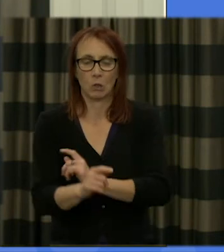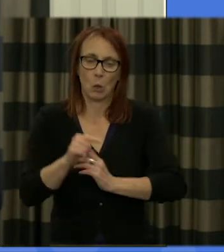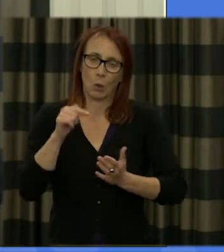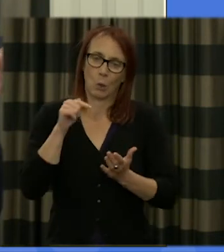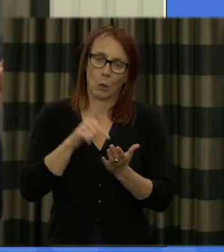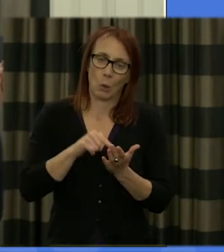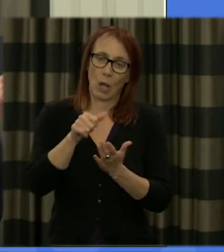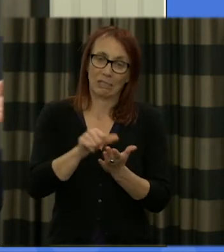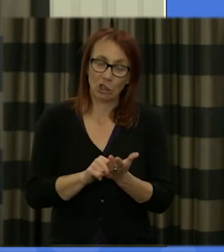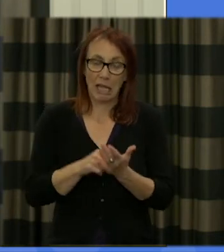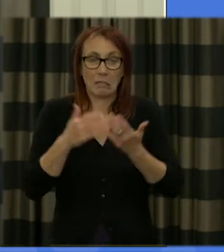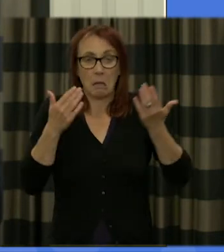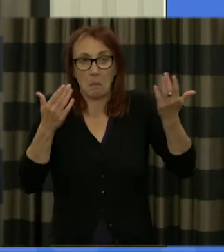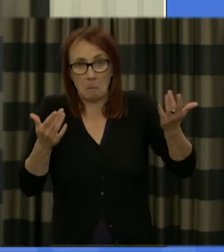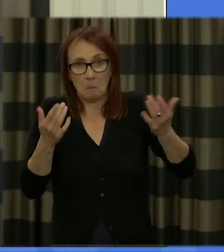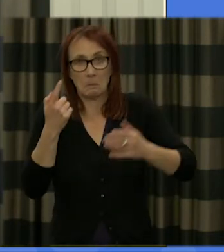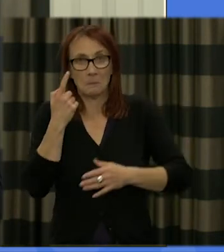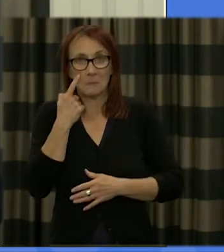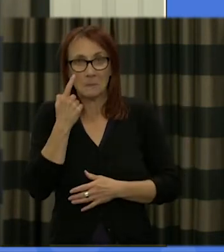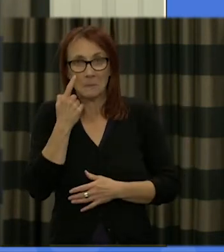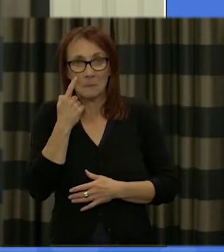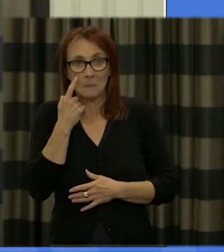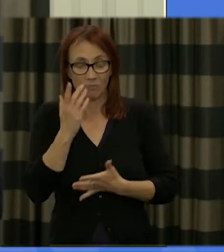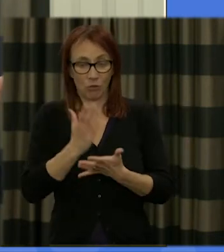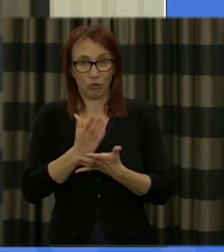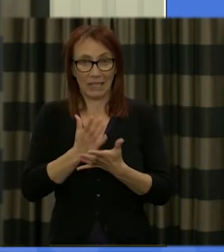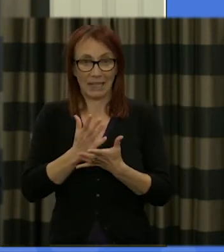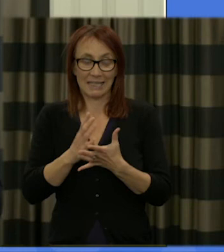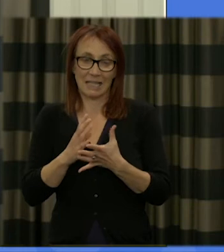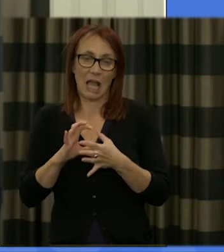we'll see how it works it's a collaborative conversation for us all